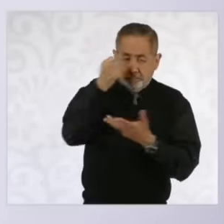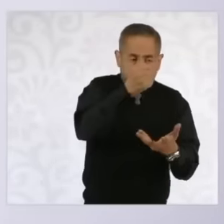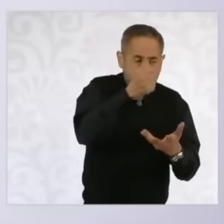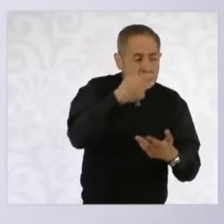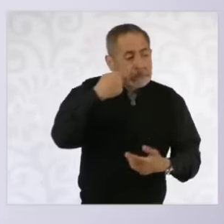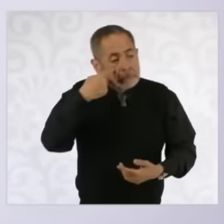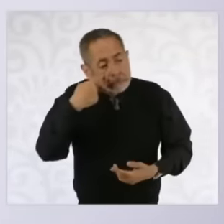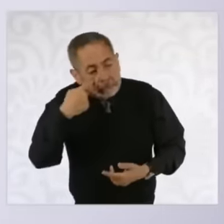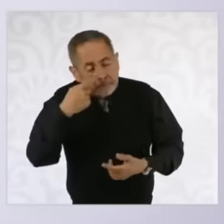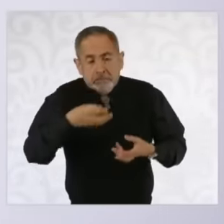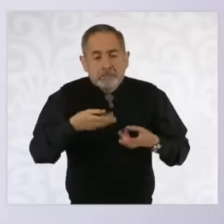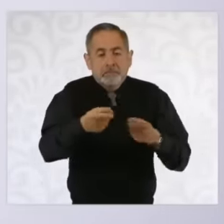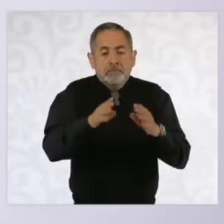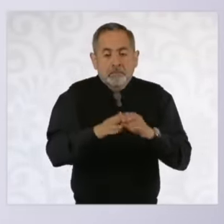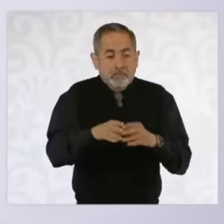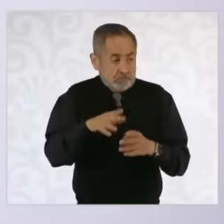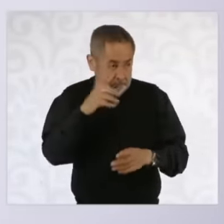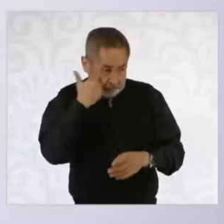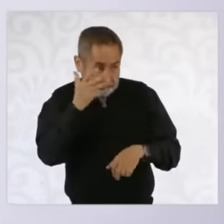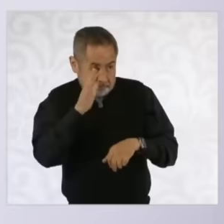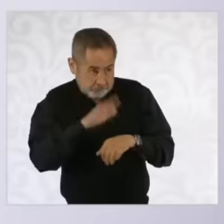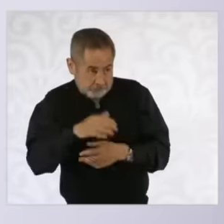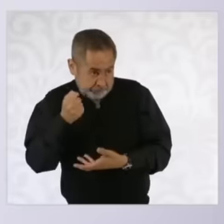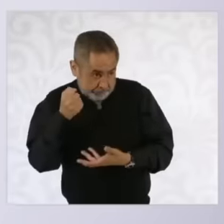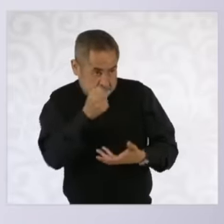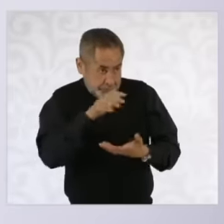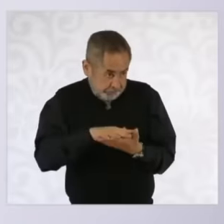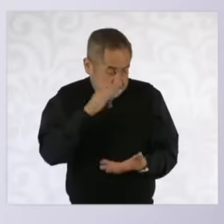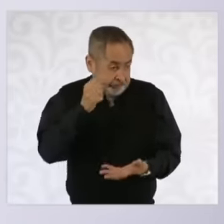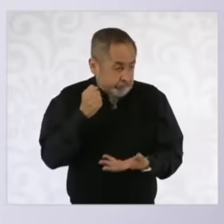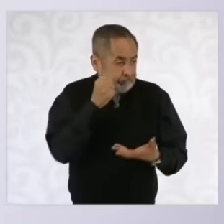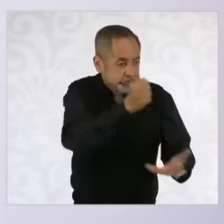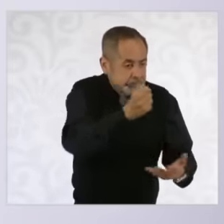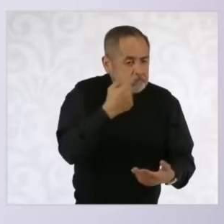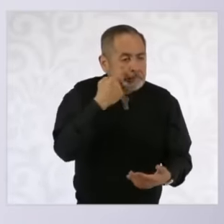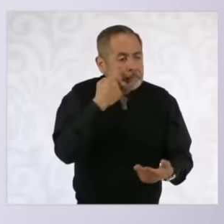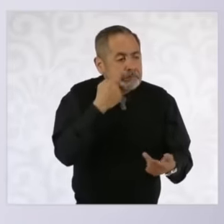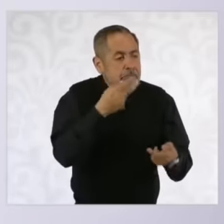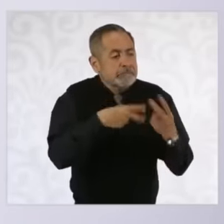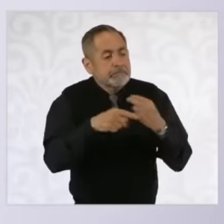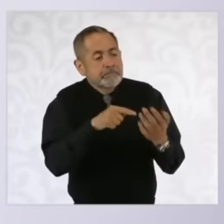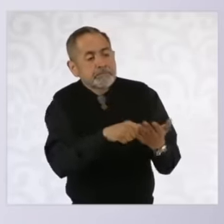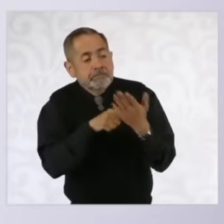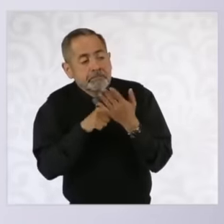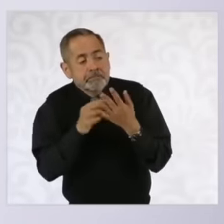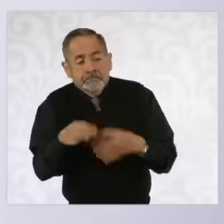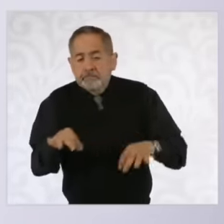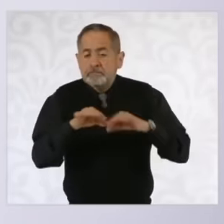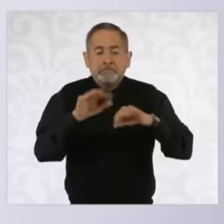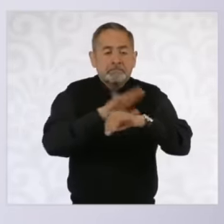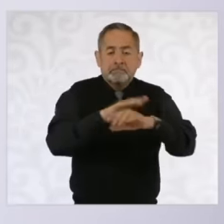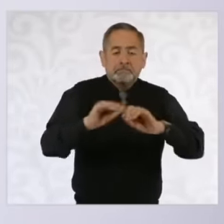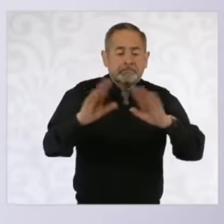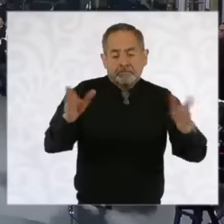and to receive more resources Well it is also important that there be more transparency